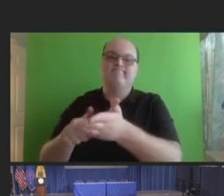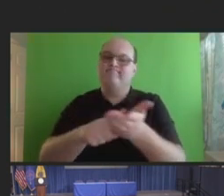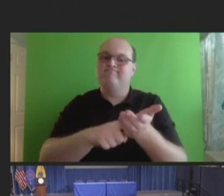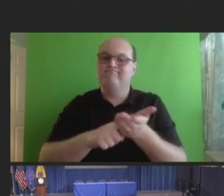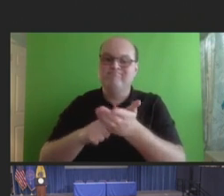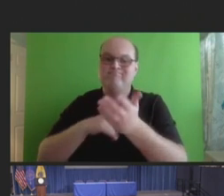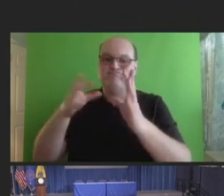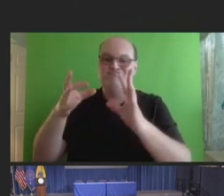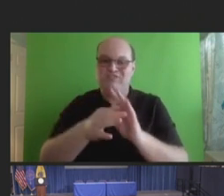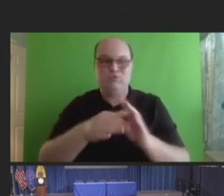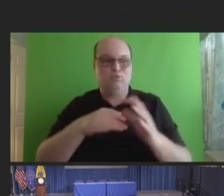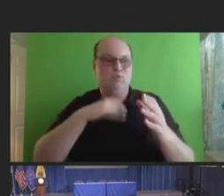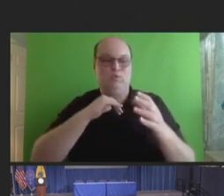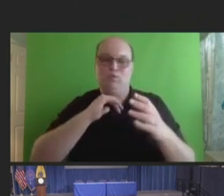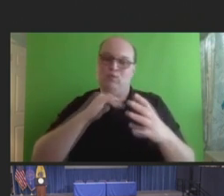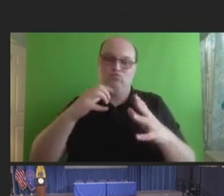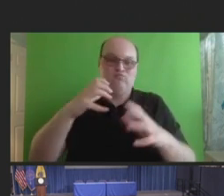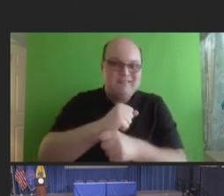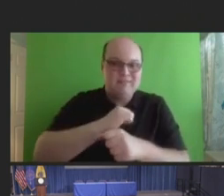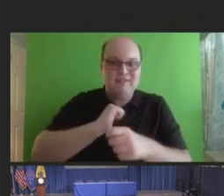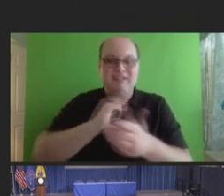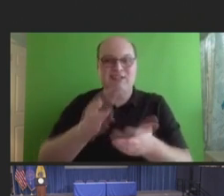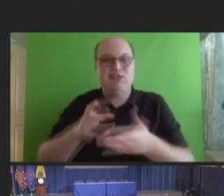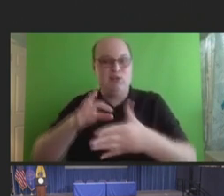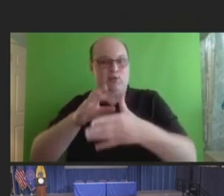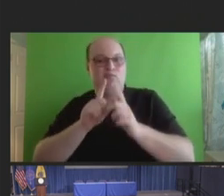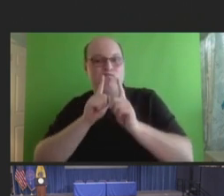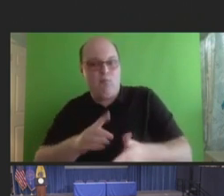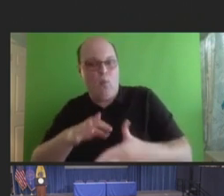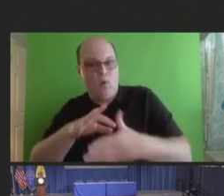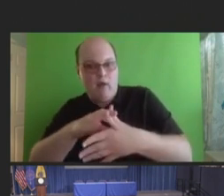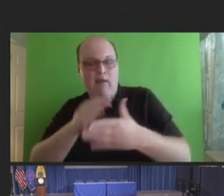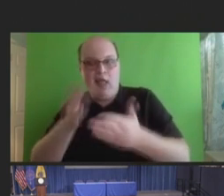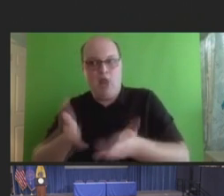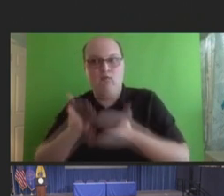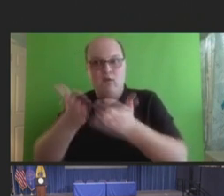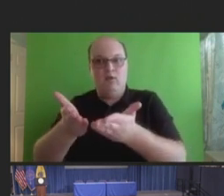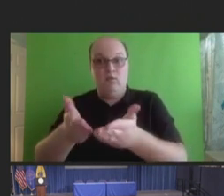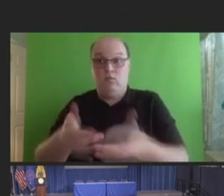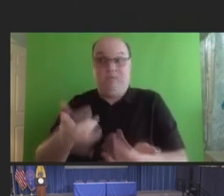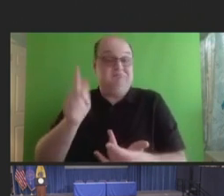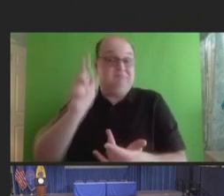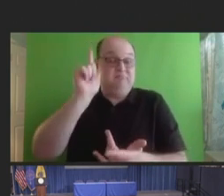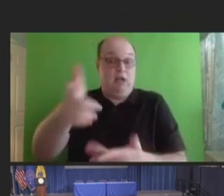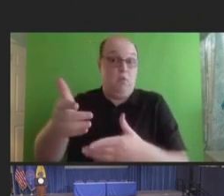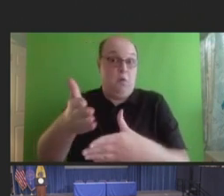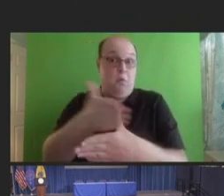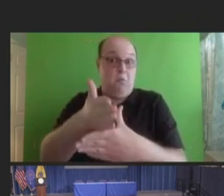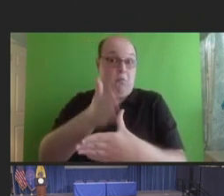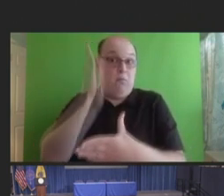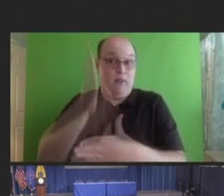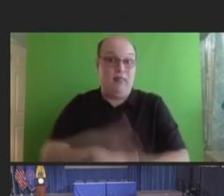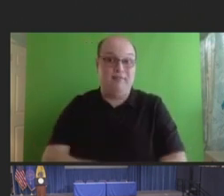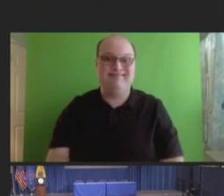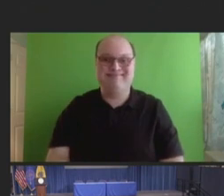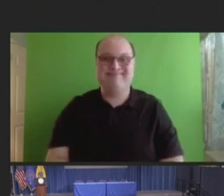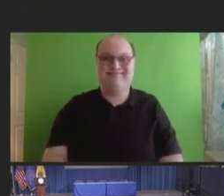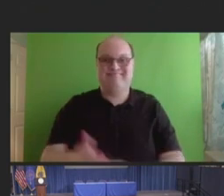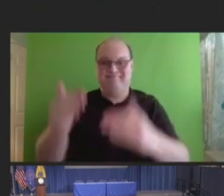the report content, and its recommendations, which we'll share with you today. Next slide,